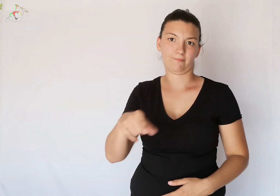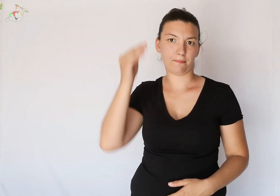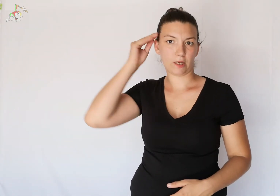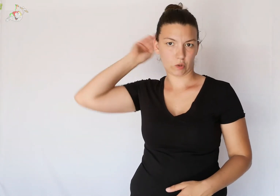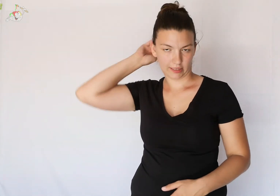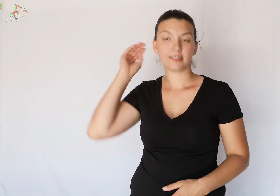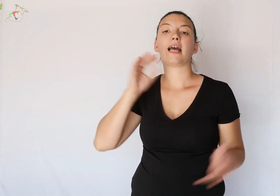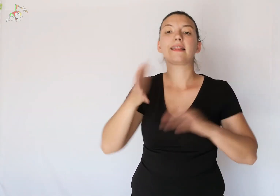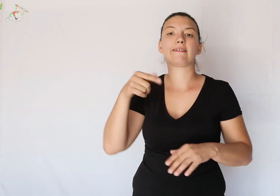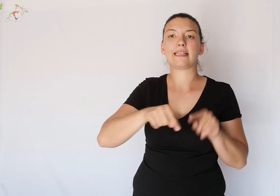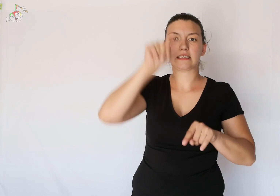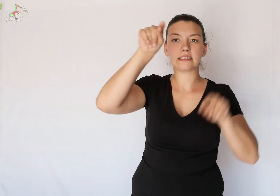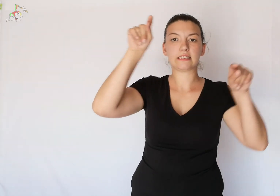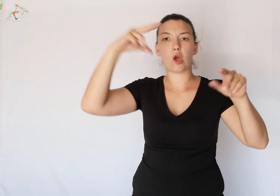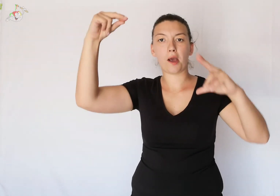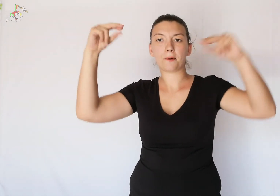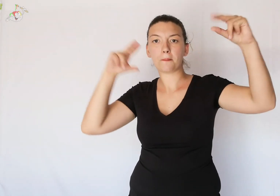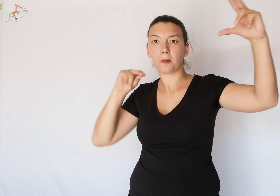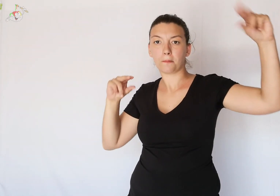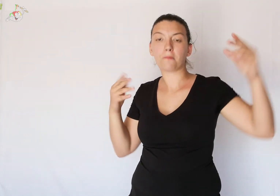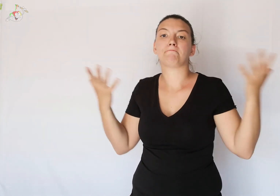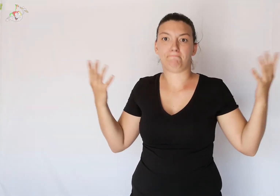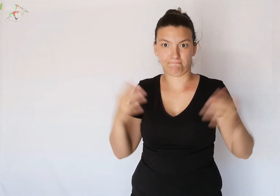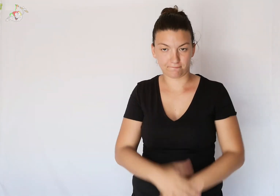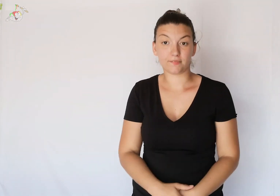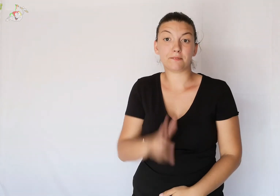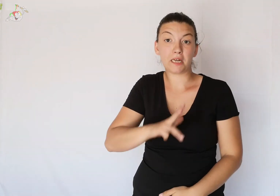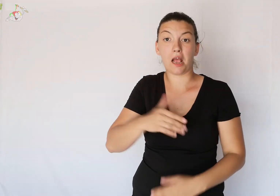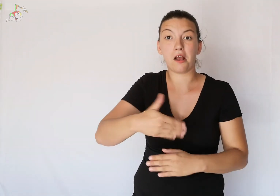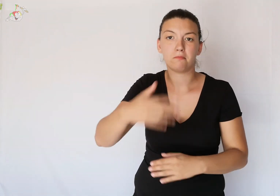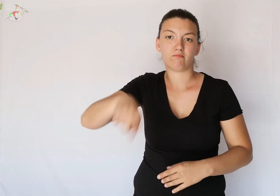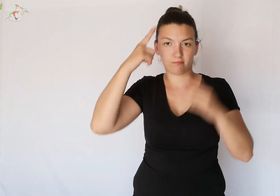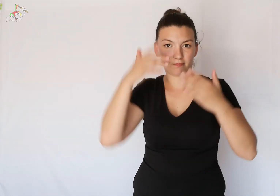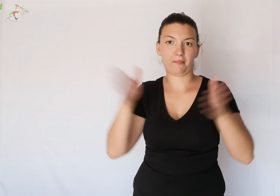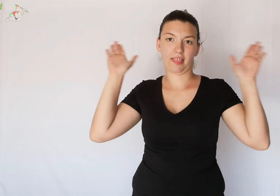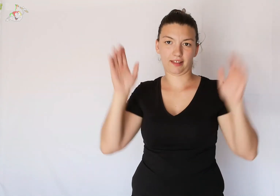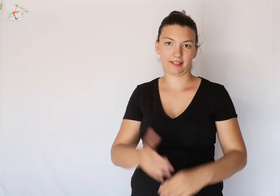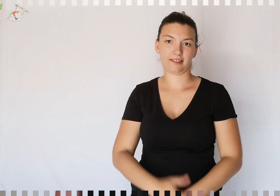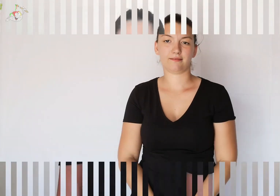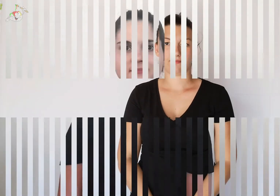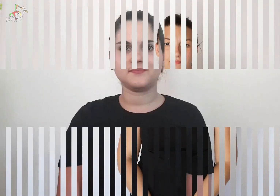This is already a prejudice which consequently is also adopted in some parts. We hope that the mentality will open up more later on.